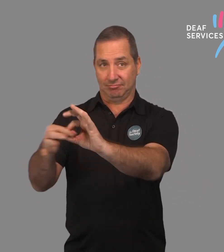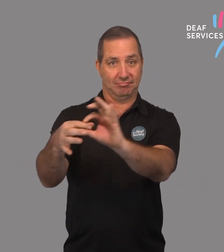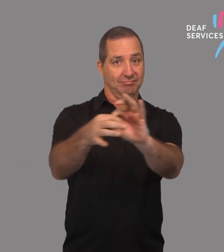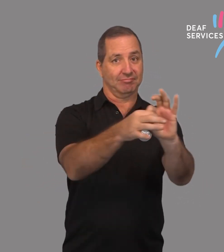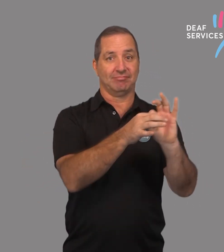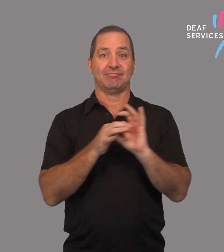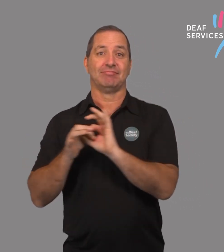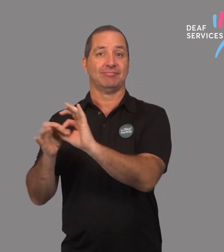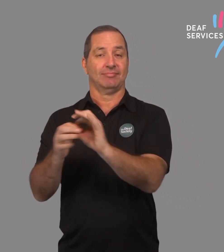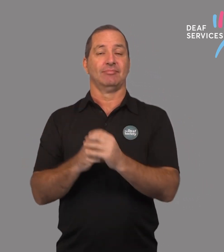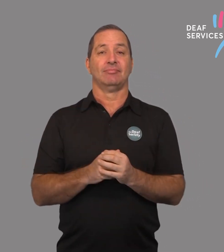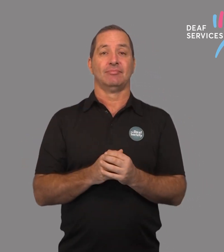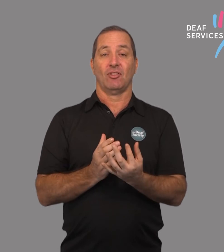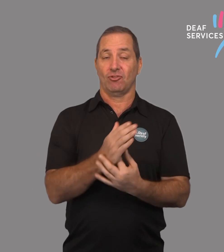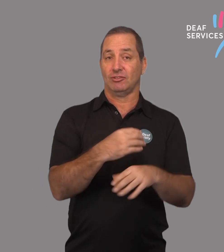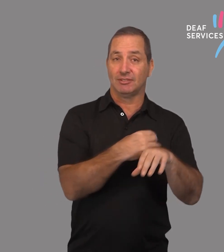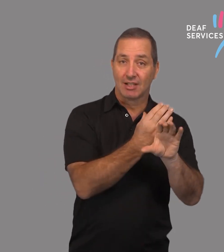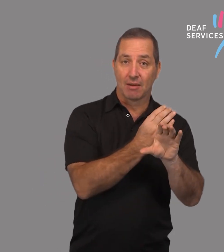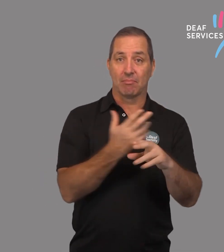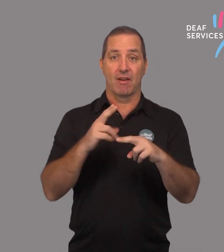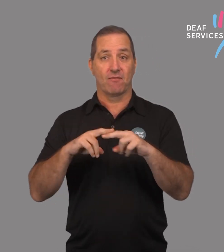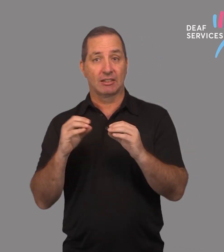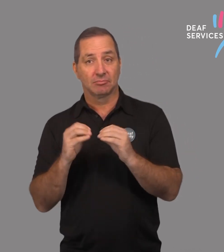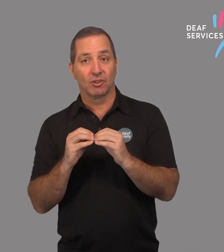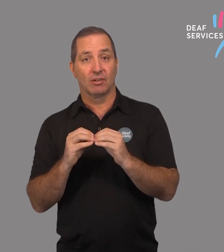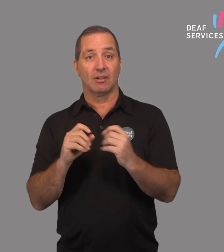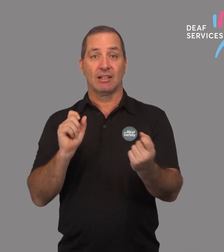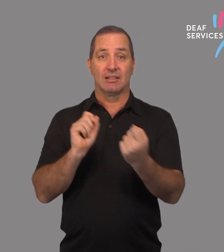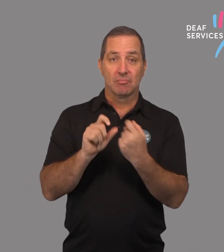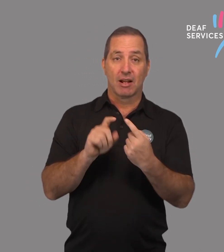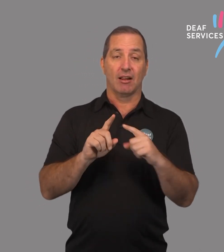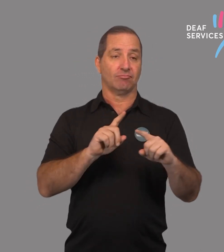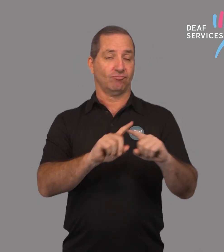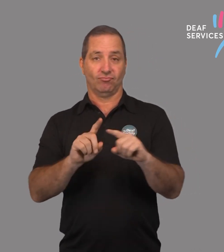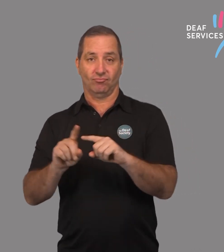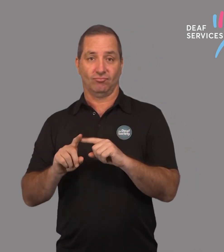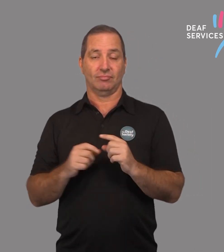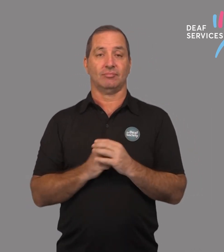through various platforms such as Skype, Facebook and email.